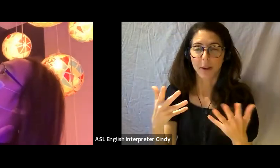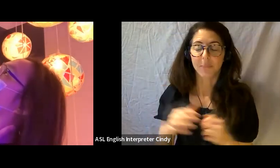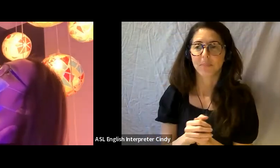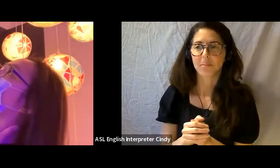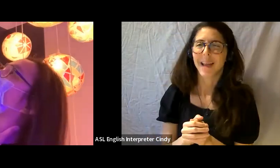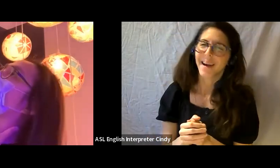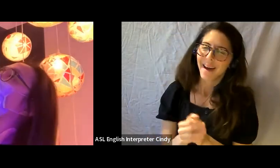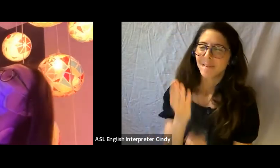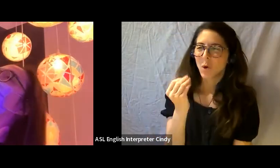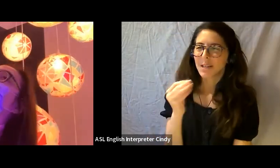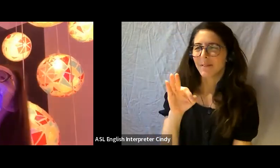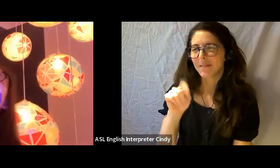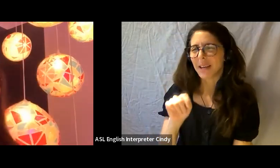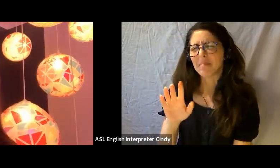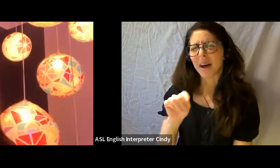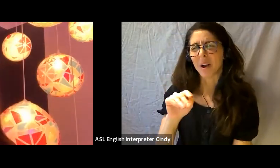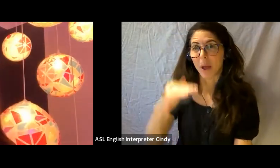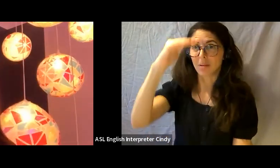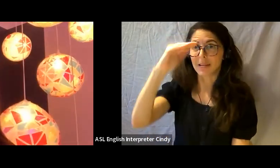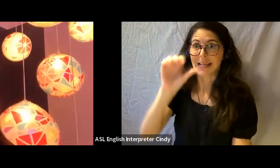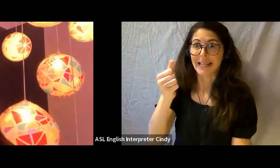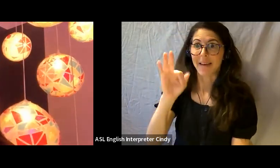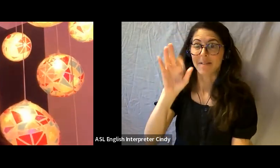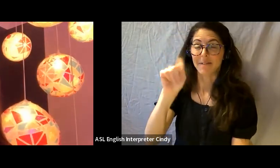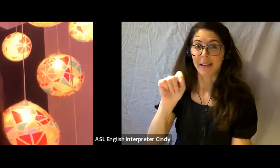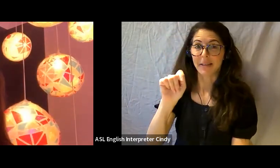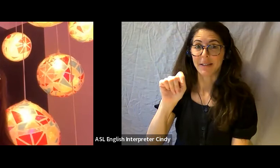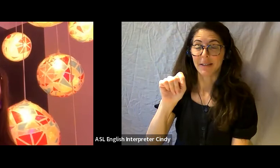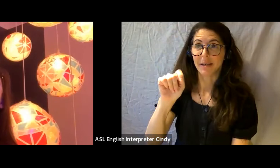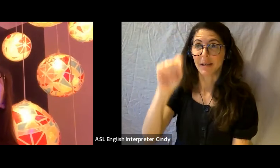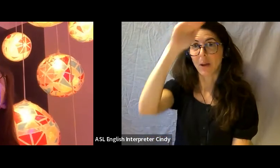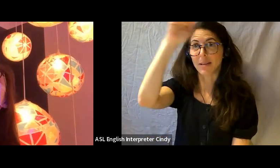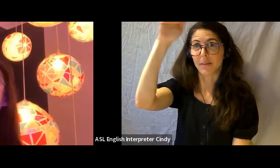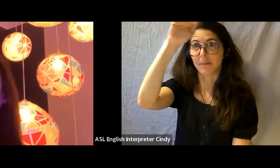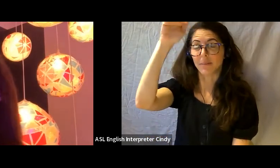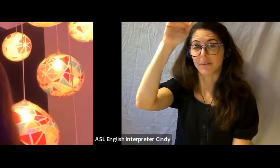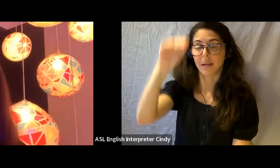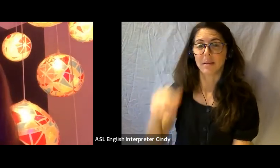at around 10' is where the lights and other stuff start happening